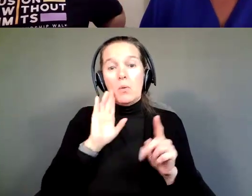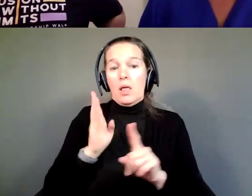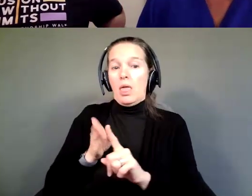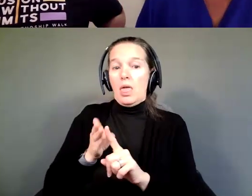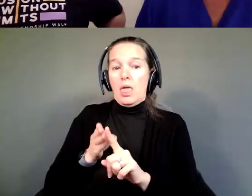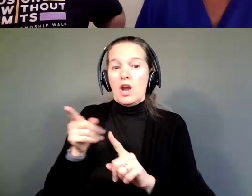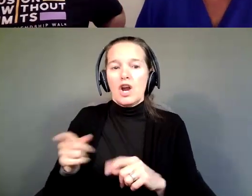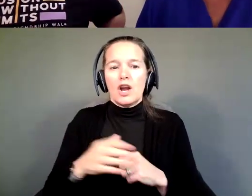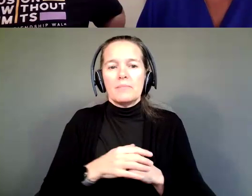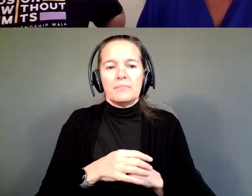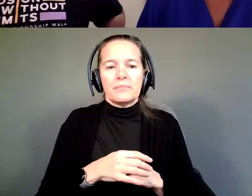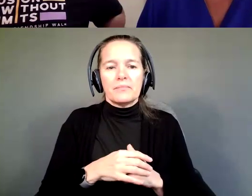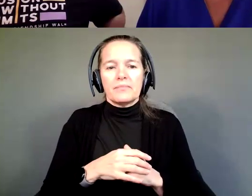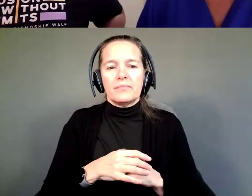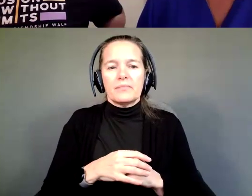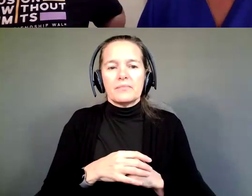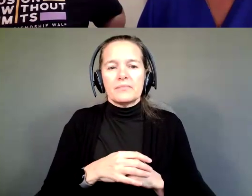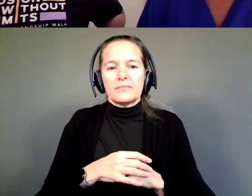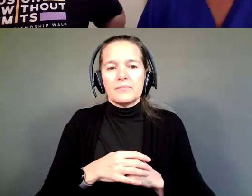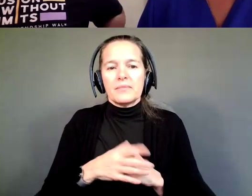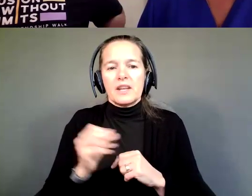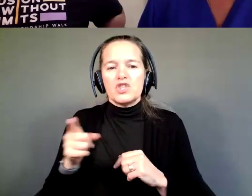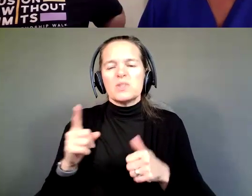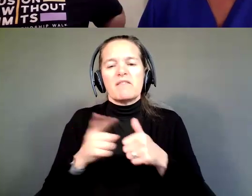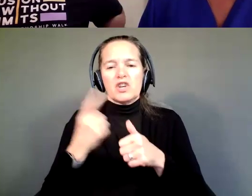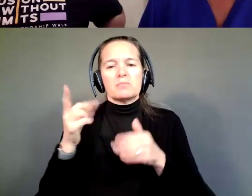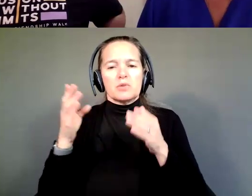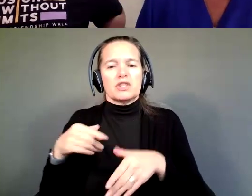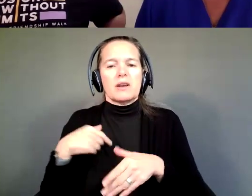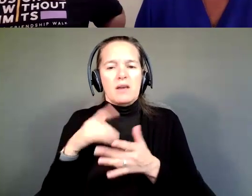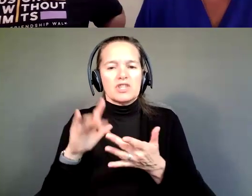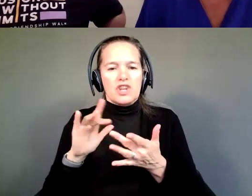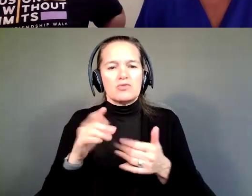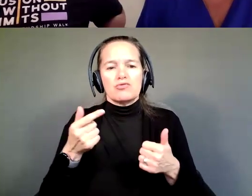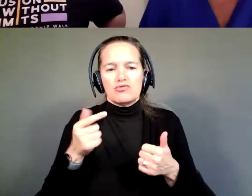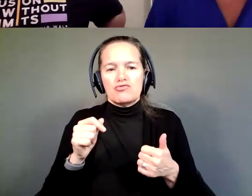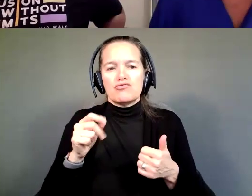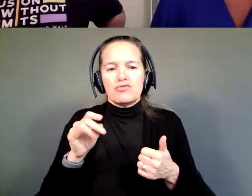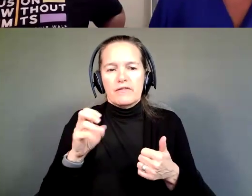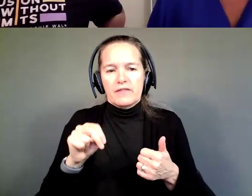She was the next person I reached out to. And thirdly, definitely our attorney.